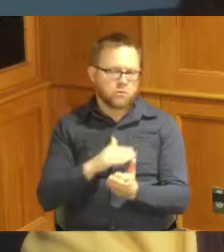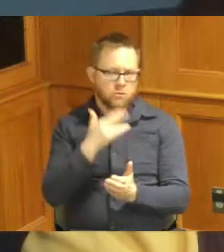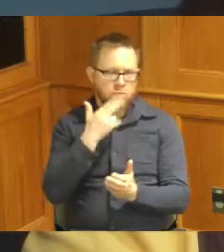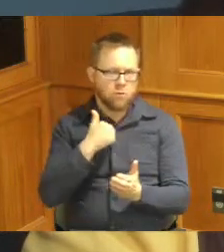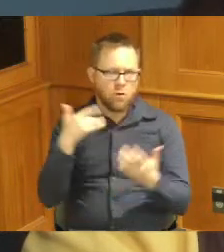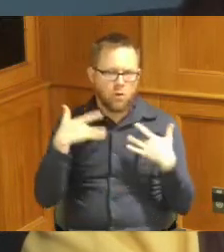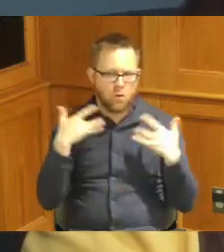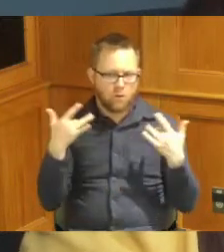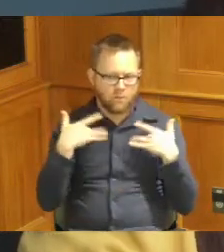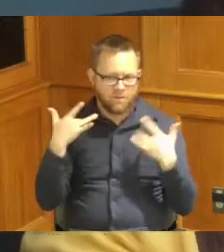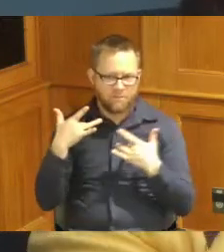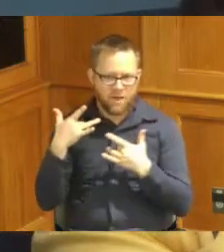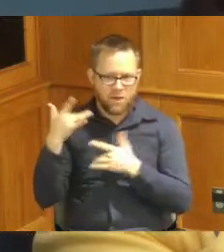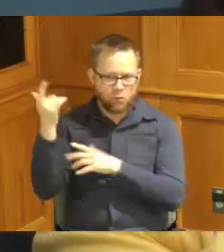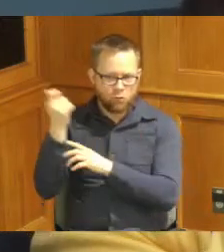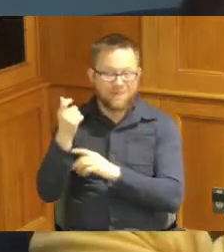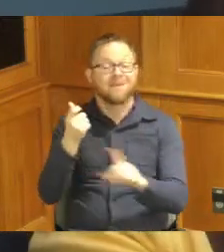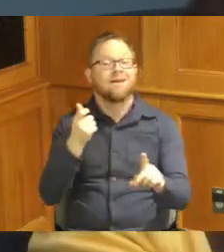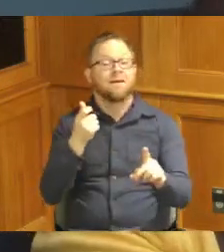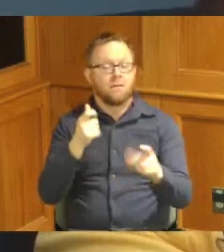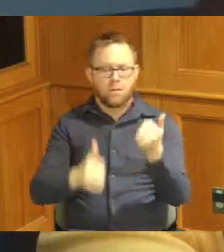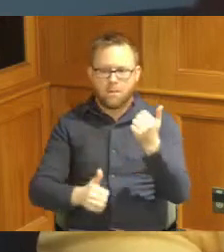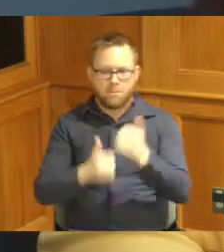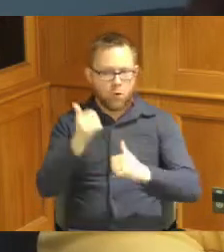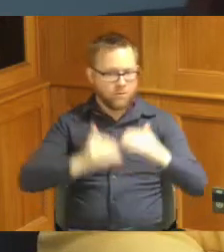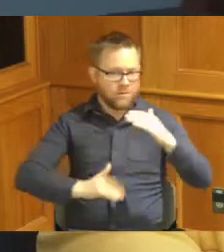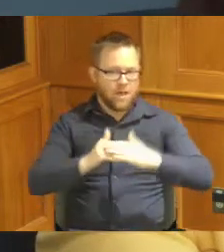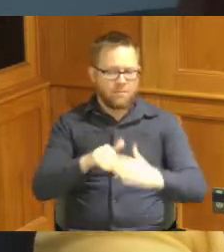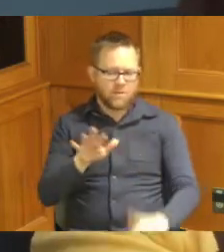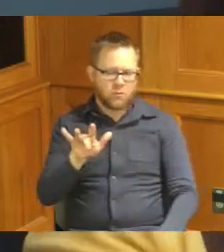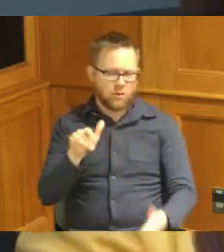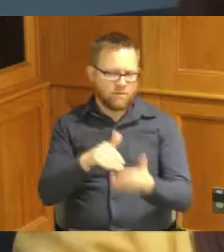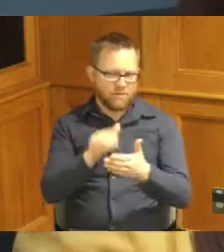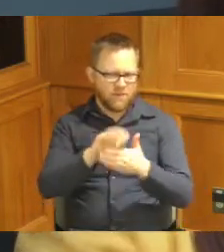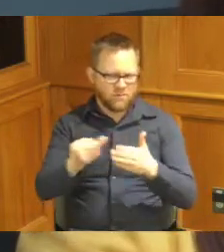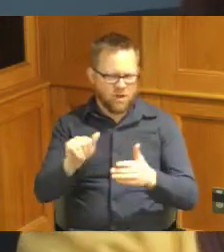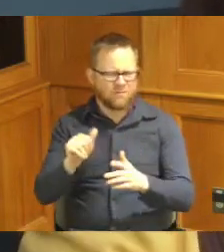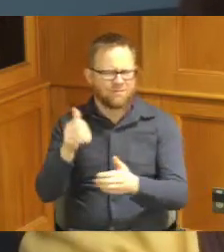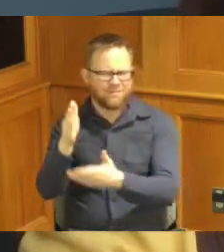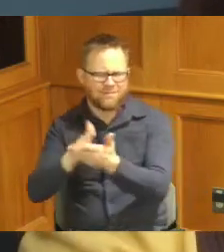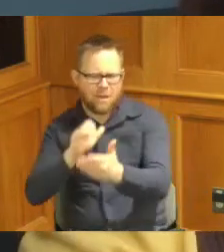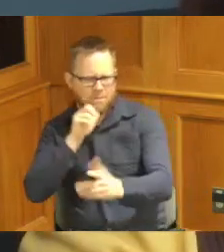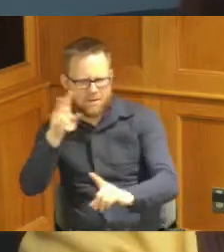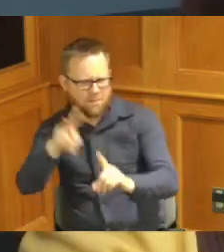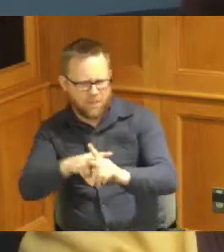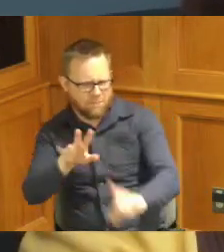twenty five thousand dollars I'm sure everyone did not put in for 25,000 but Madam chair the